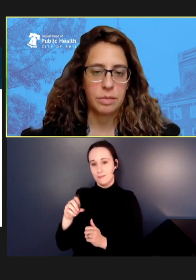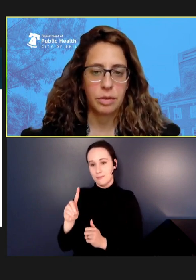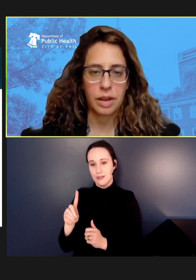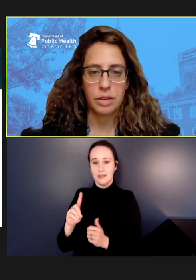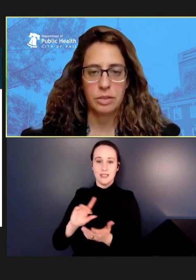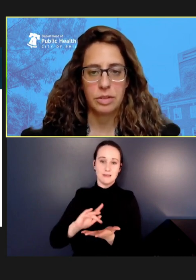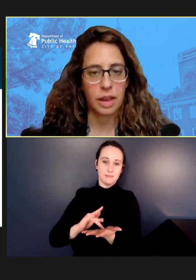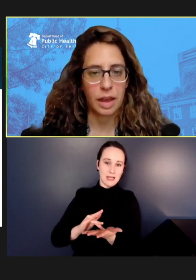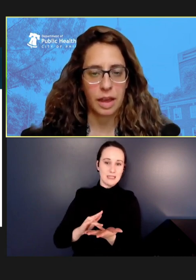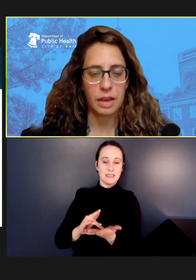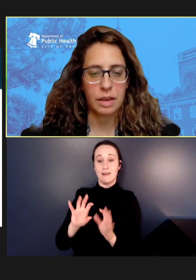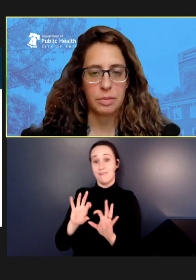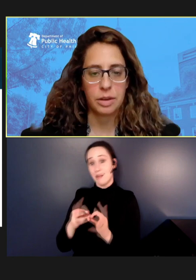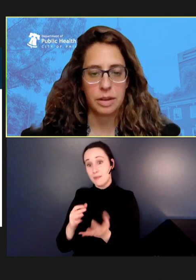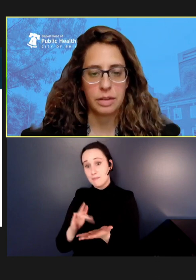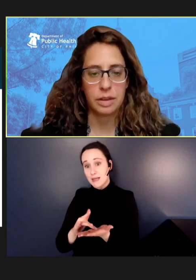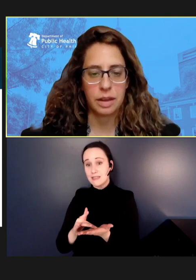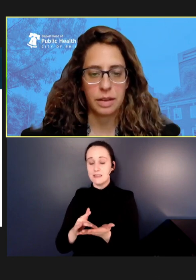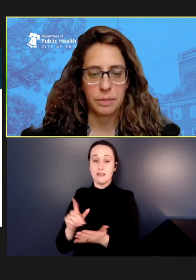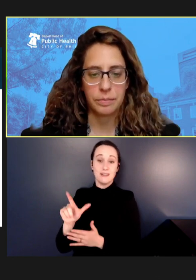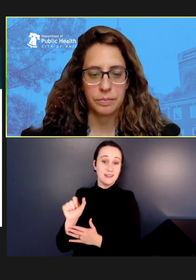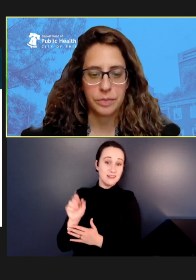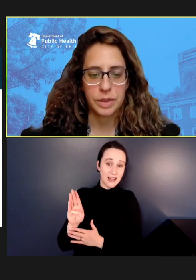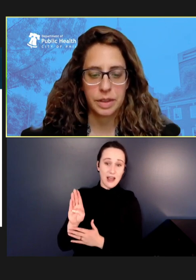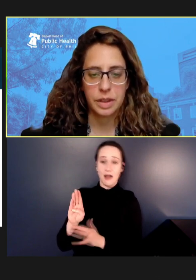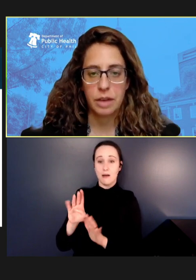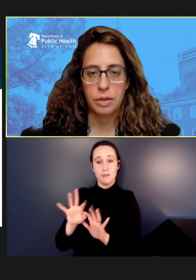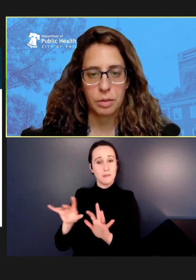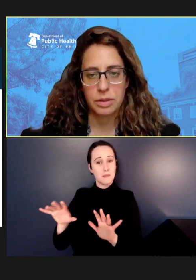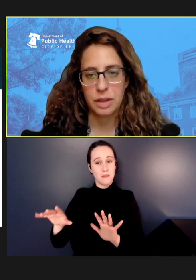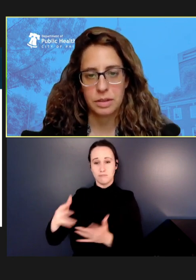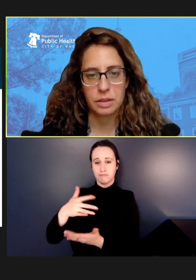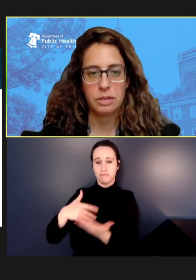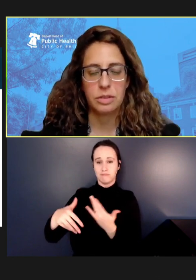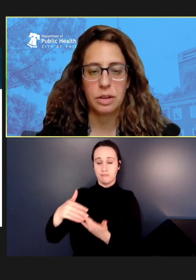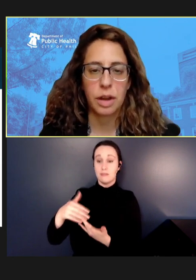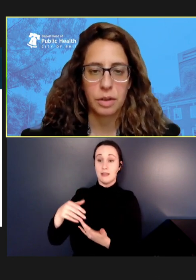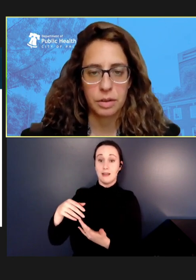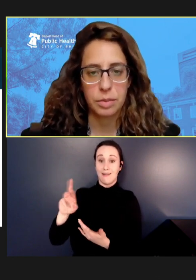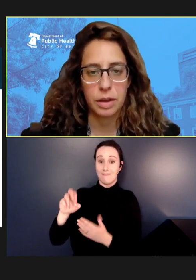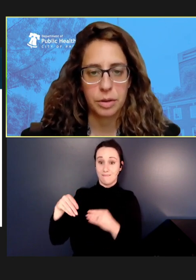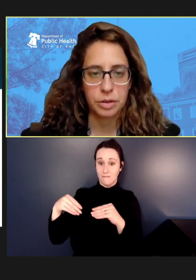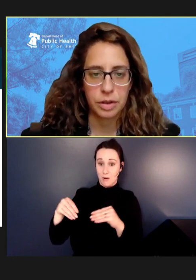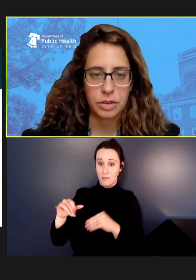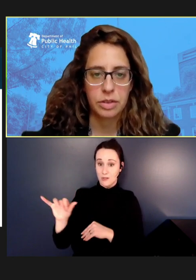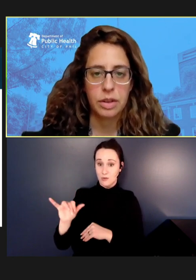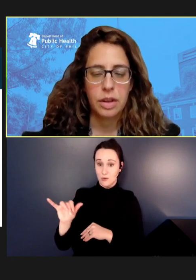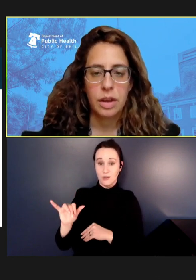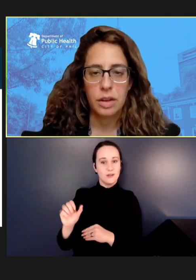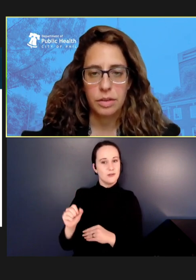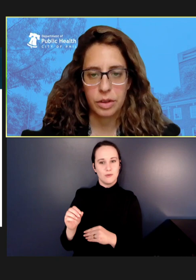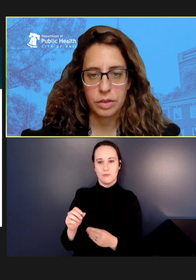providers to the lab, a pharmacy. So, there was no way we would be able to reach all of those